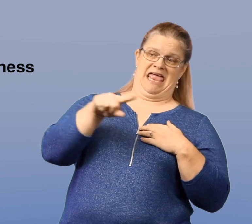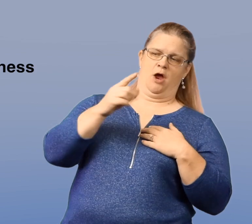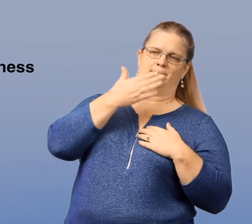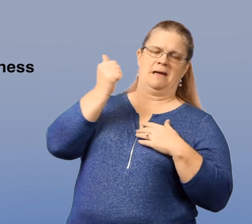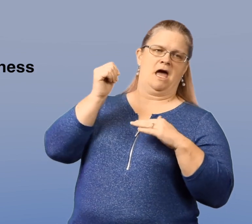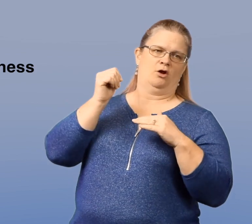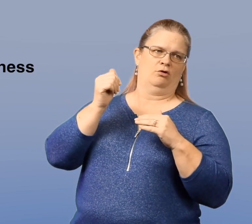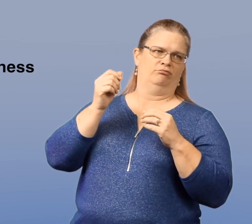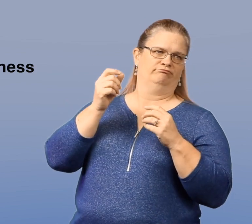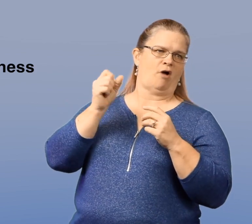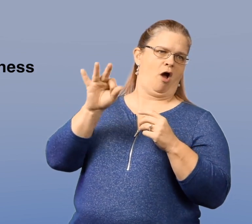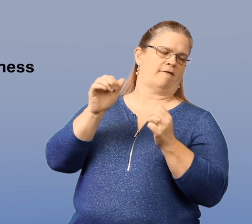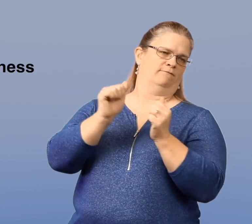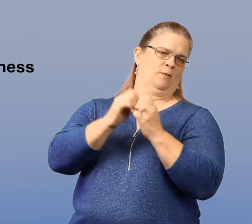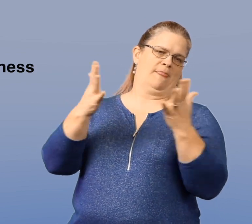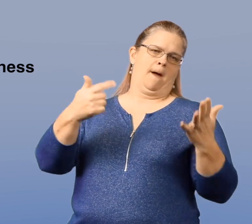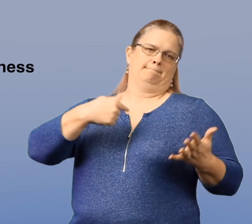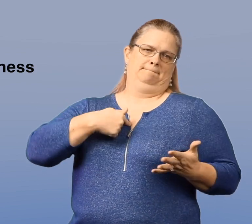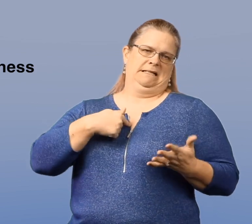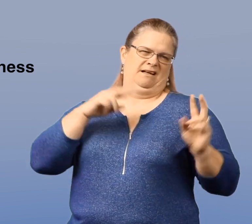and feel that others would be better off without them.